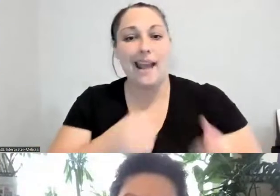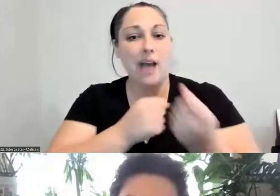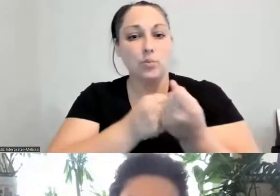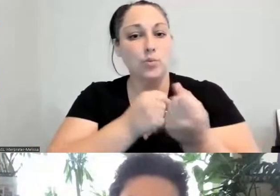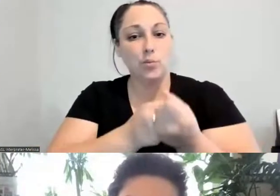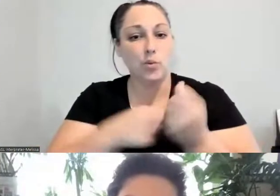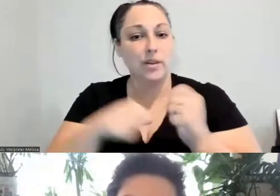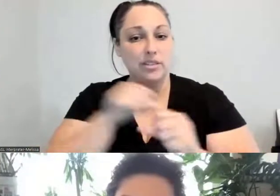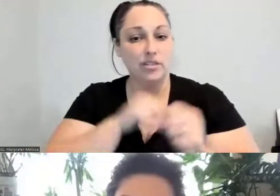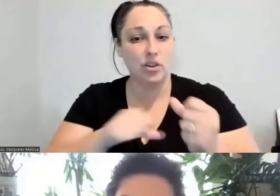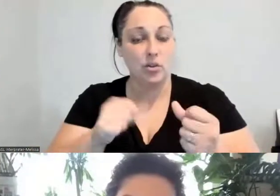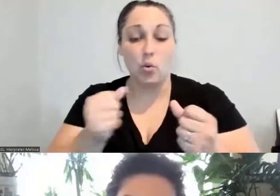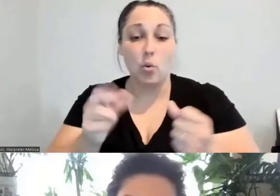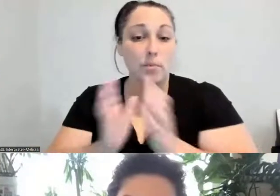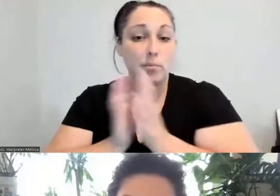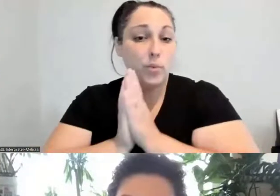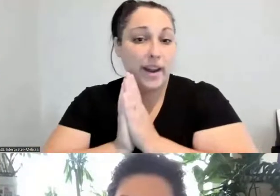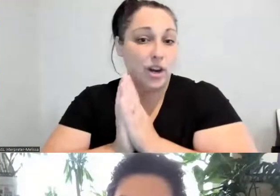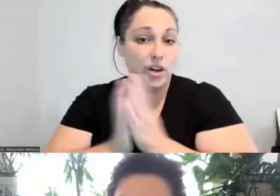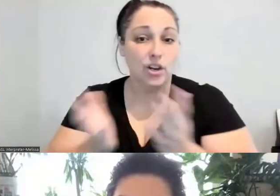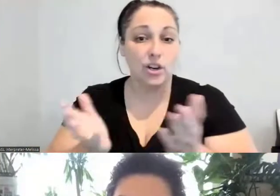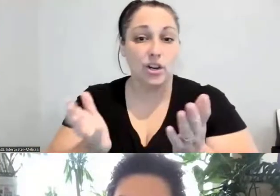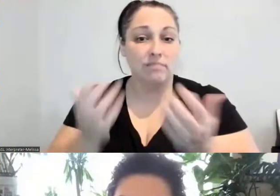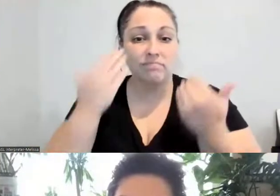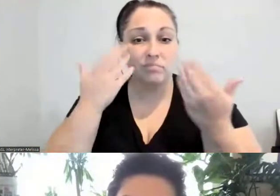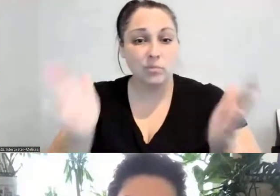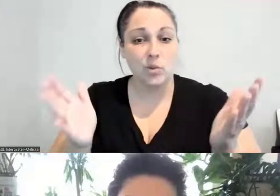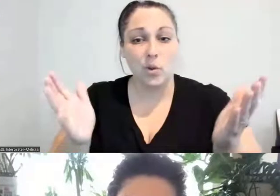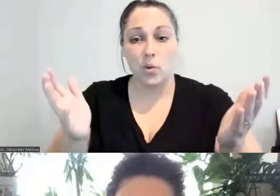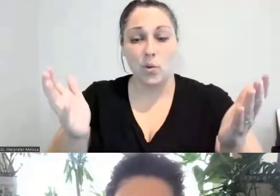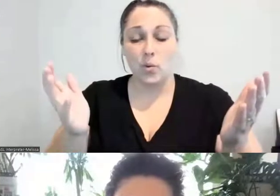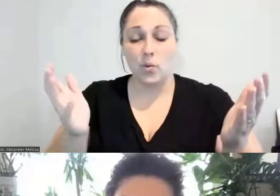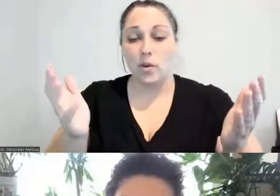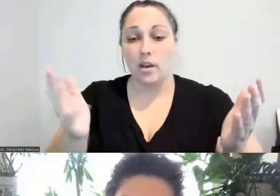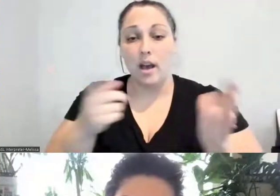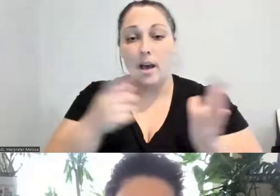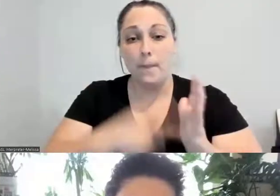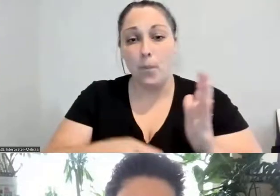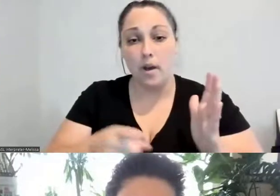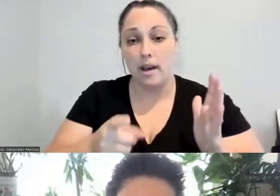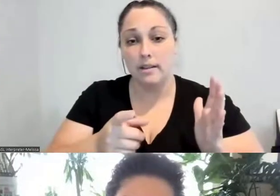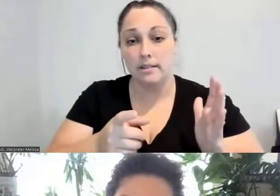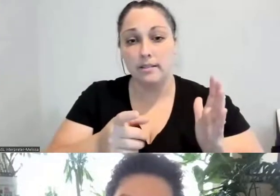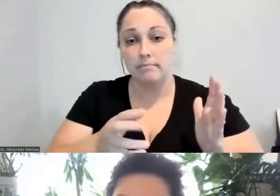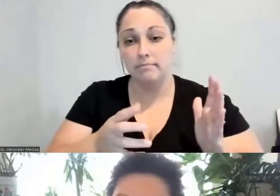You know, we don't know, you know, in many aspects of, you know, what is to come and thinking about the social